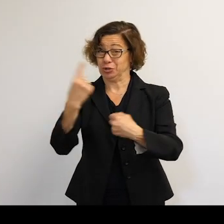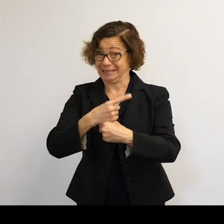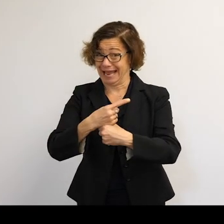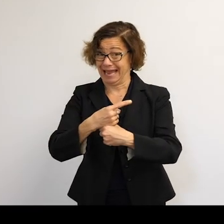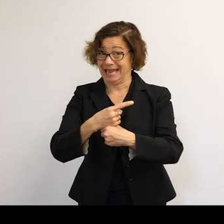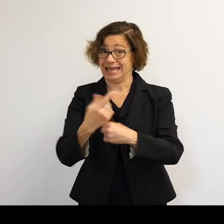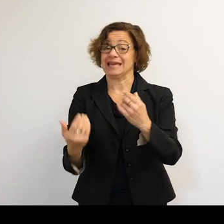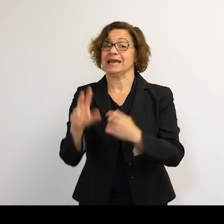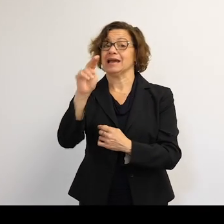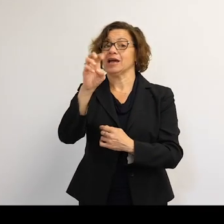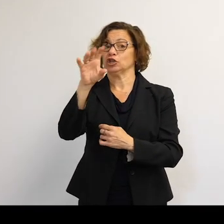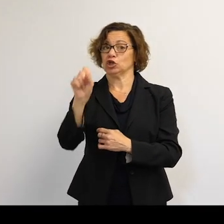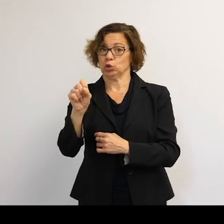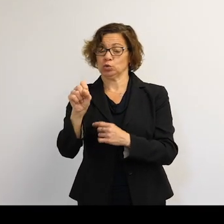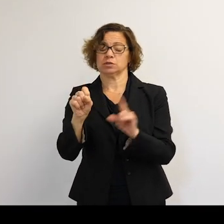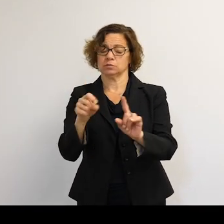It should be easy to avoid this mistake.